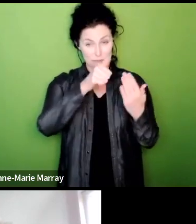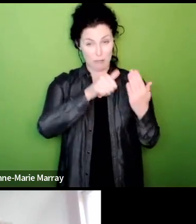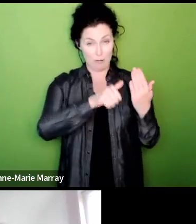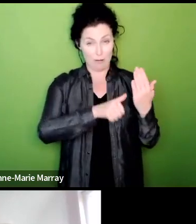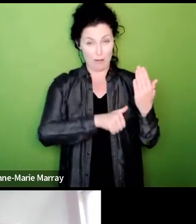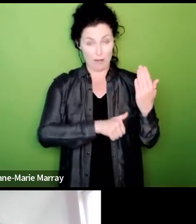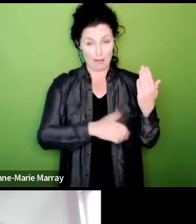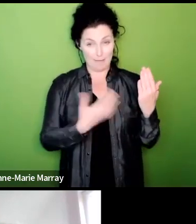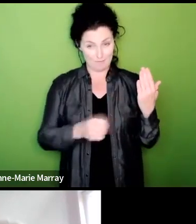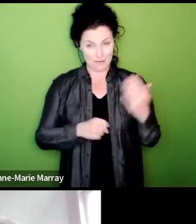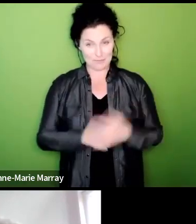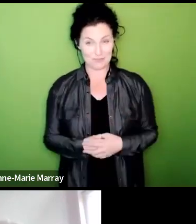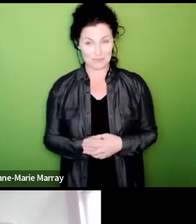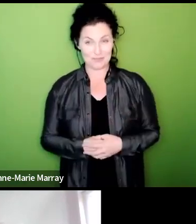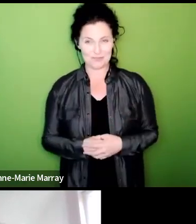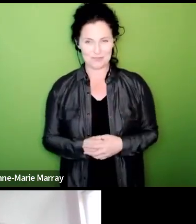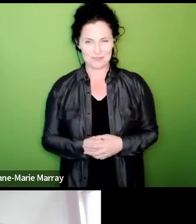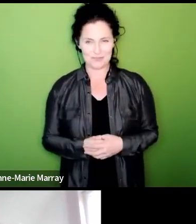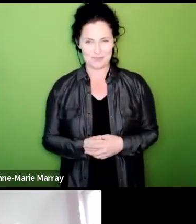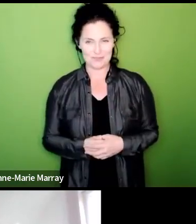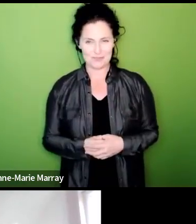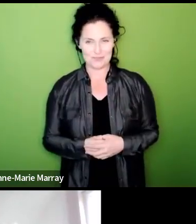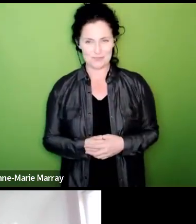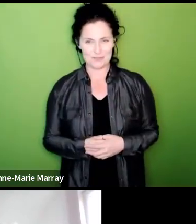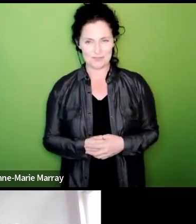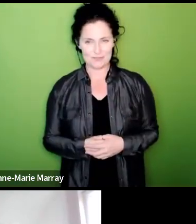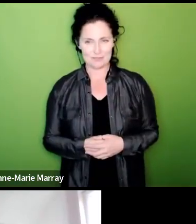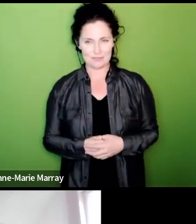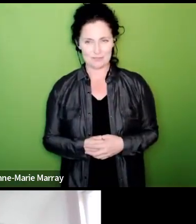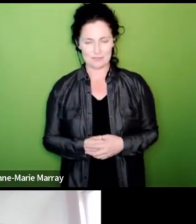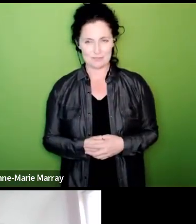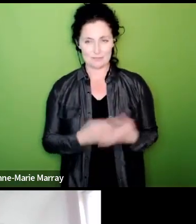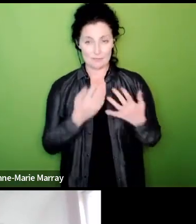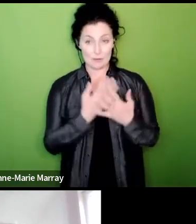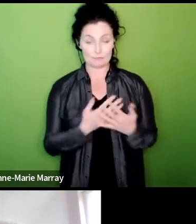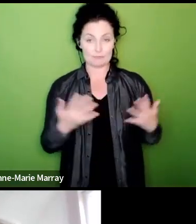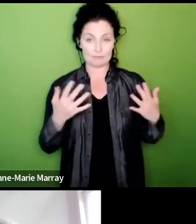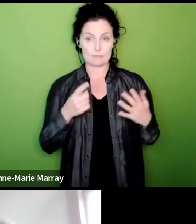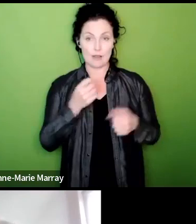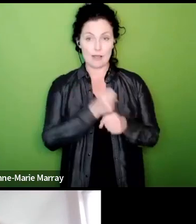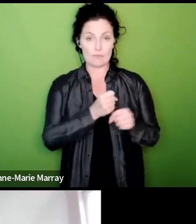have to scroll through a bit but the there are a number of uh government Department represent